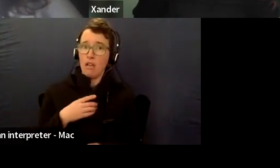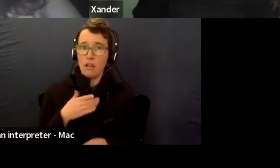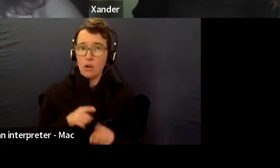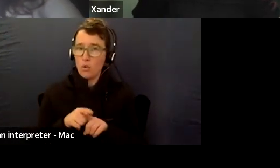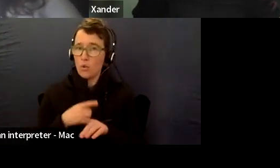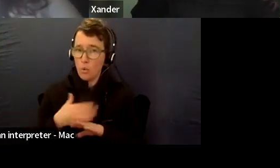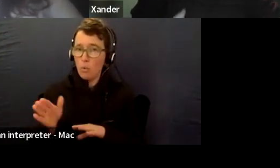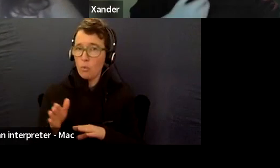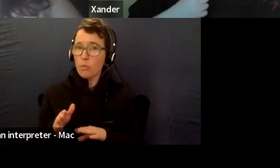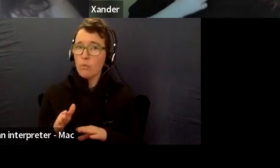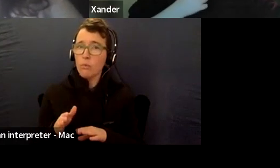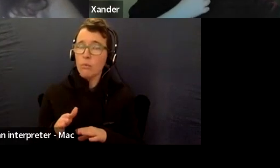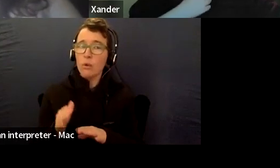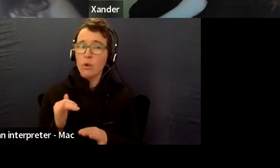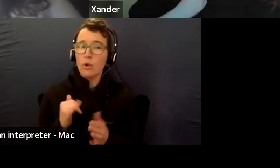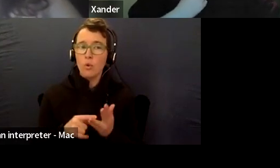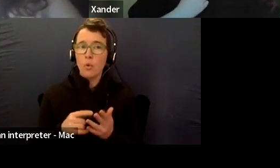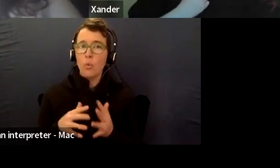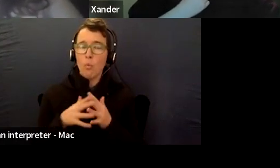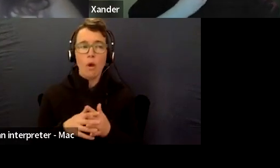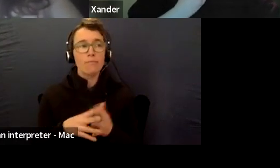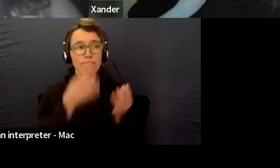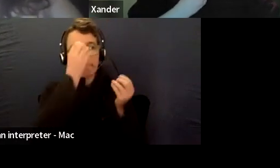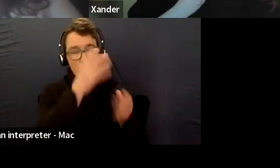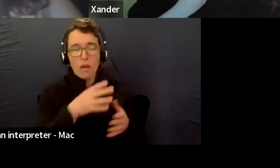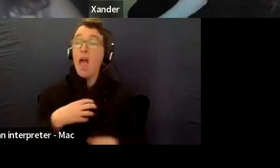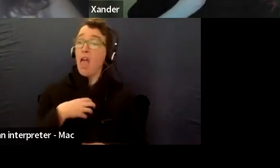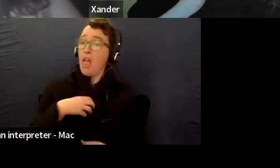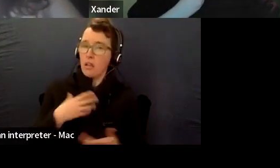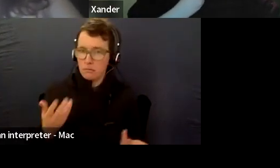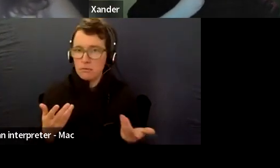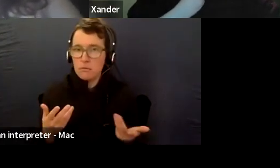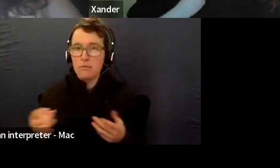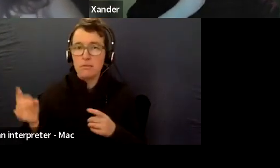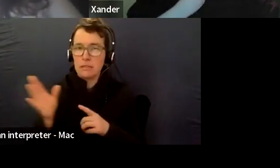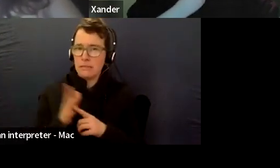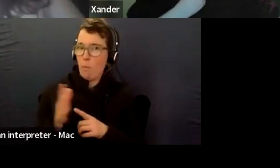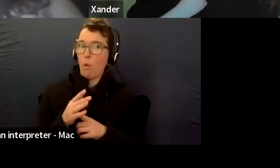And I think that's the most important thing to take away from this.